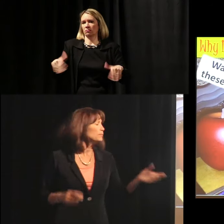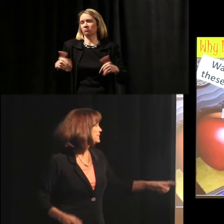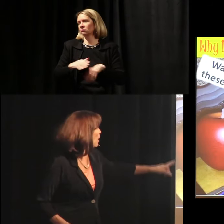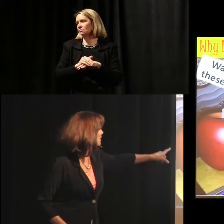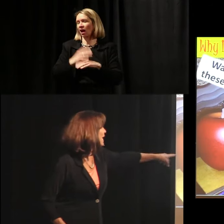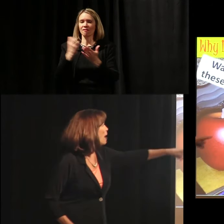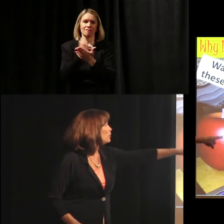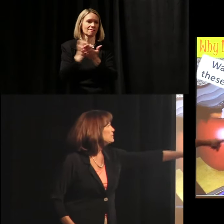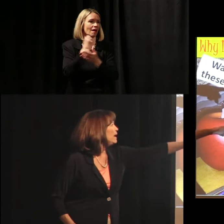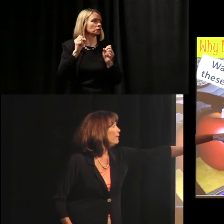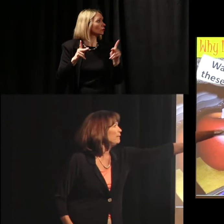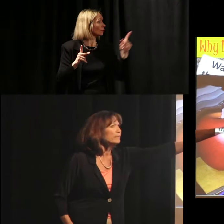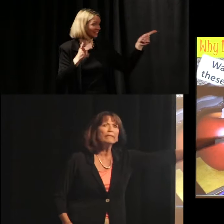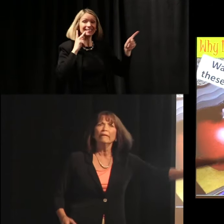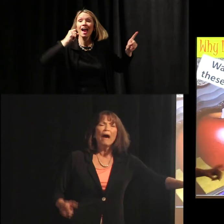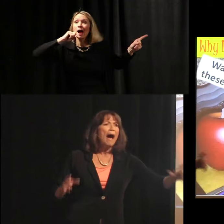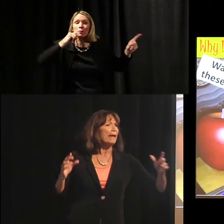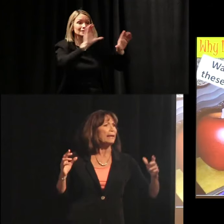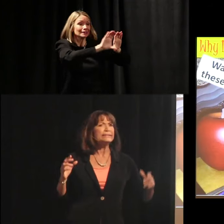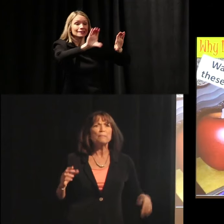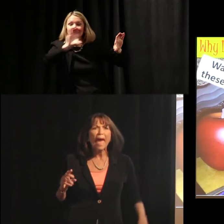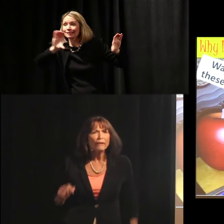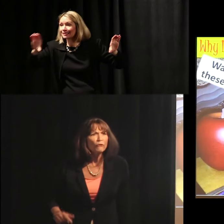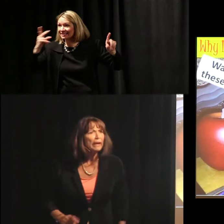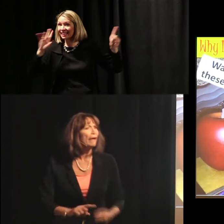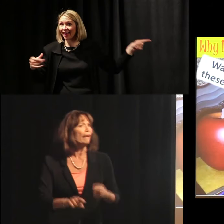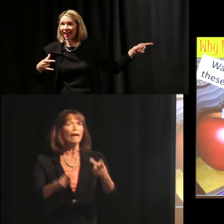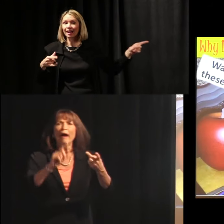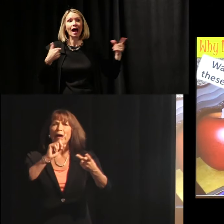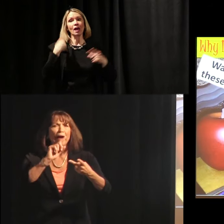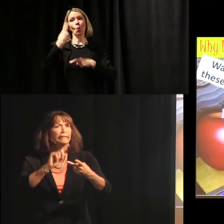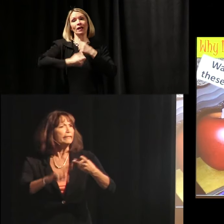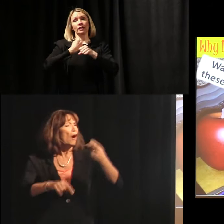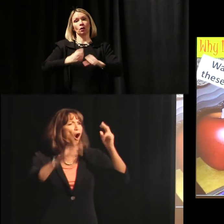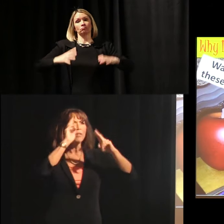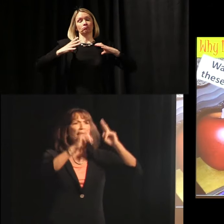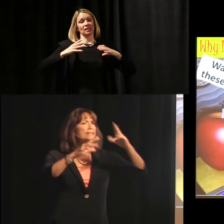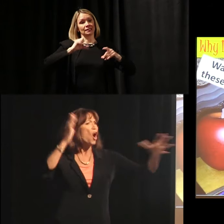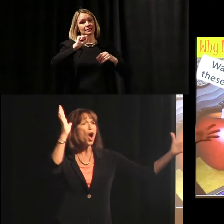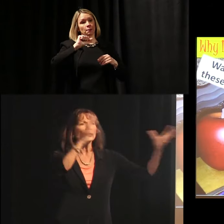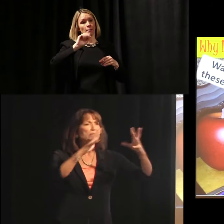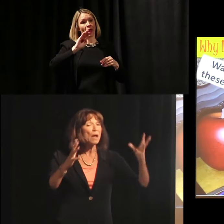See all these apples here? I got a sabbatical year. I got all these honors.